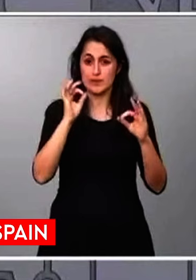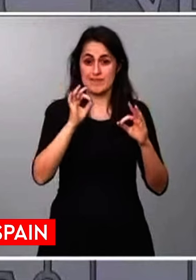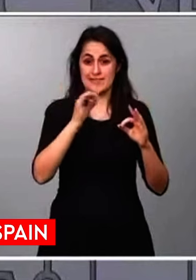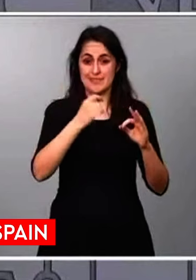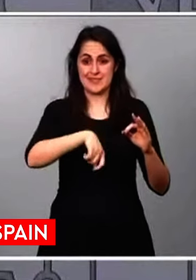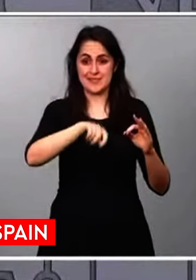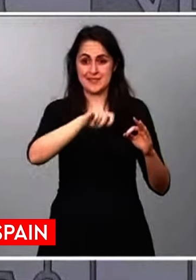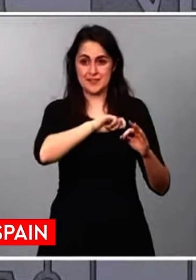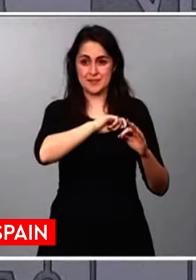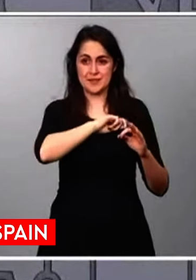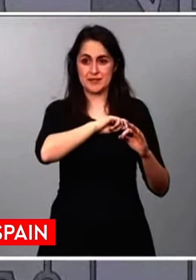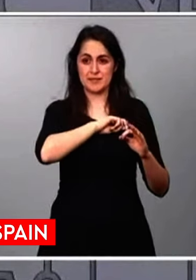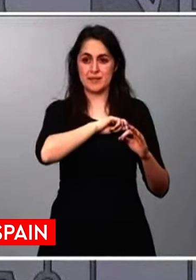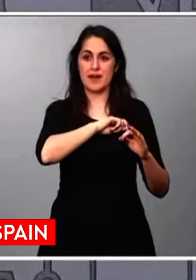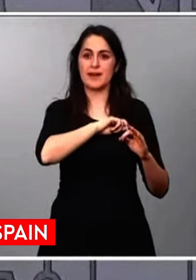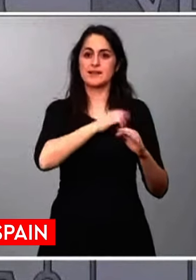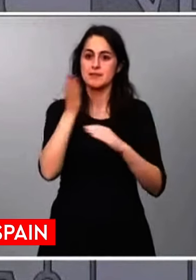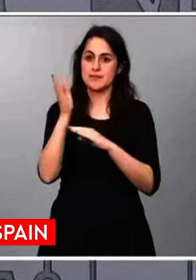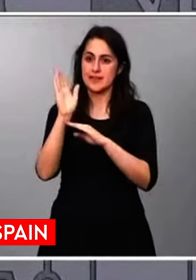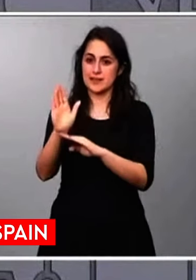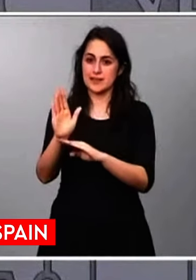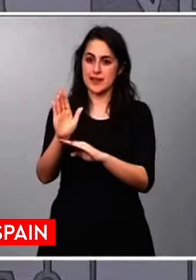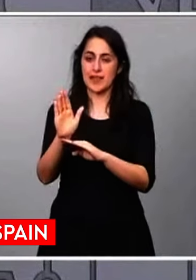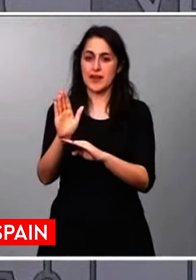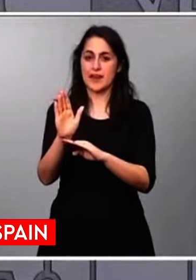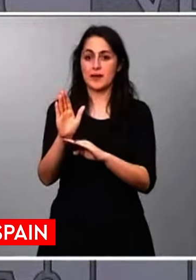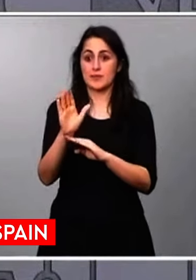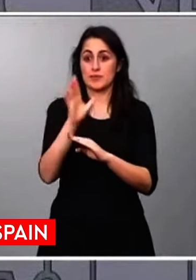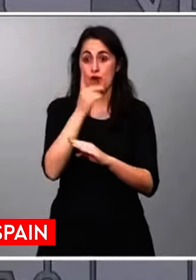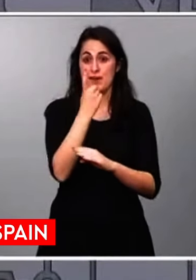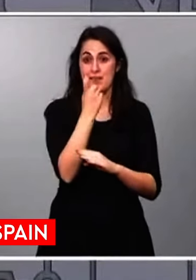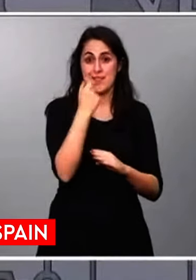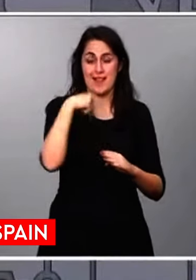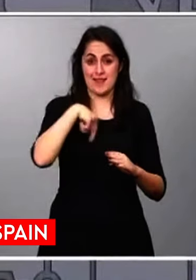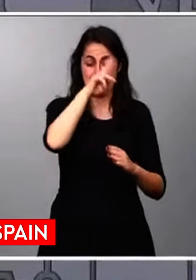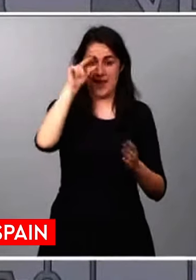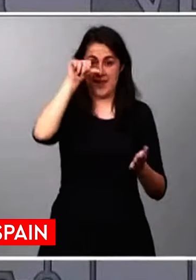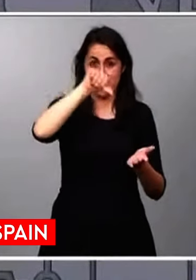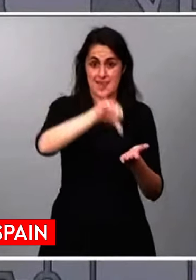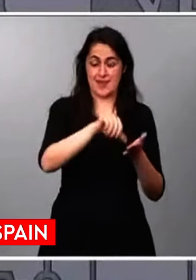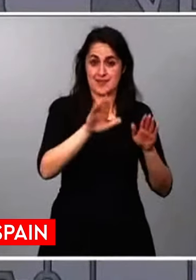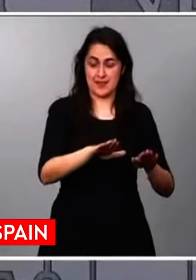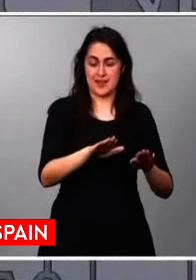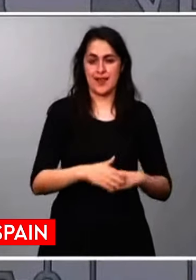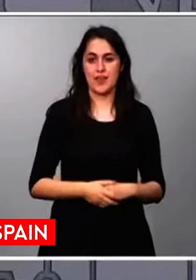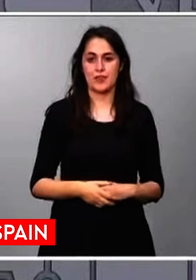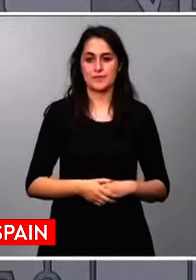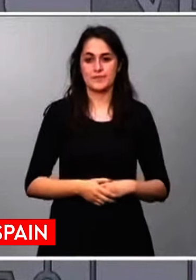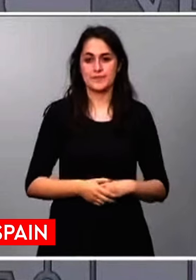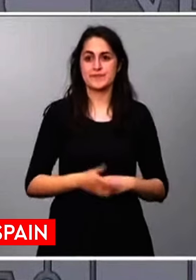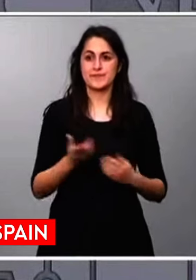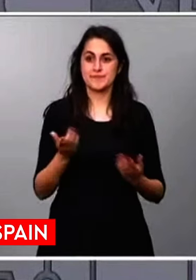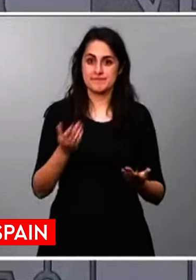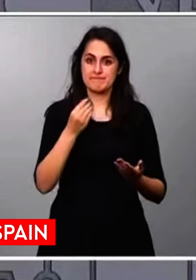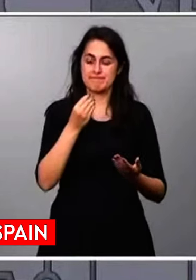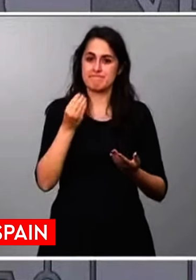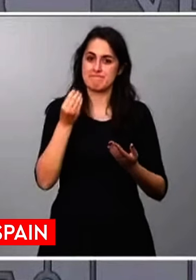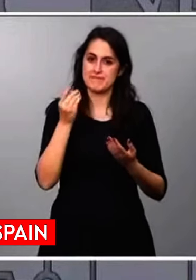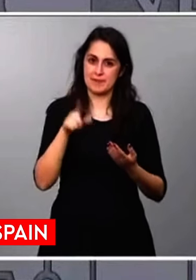have been made available to him . However, he has responded to this hospitality and good faith with a